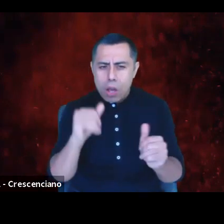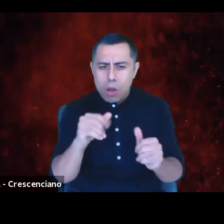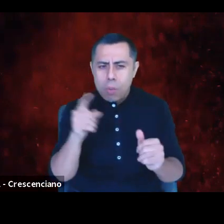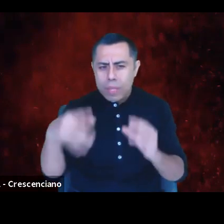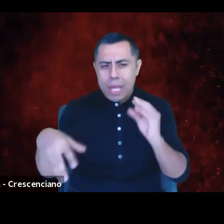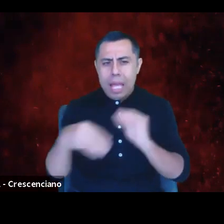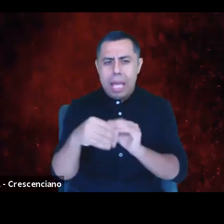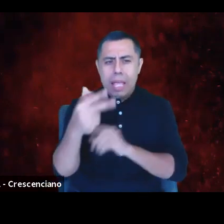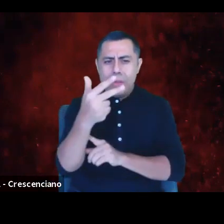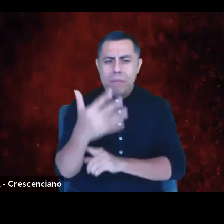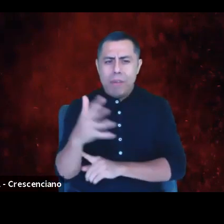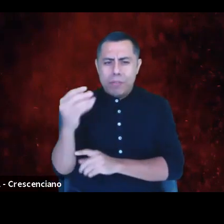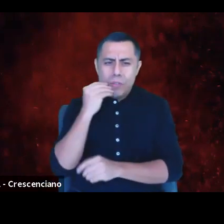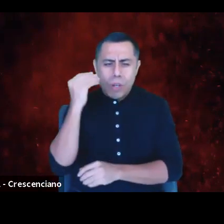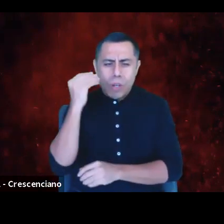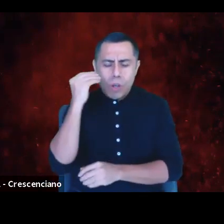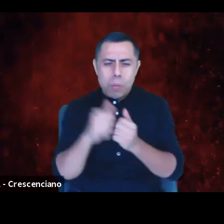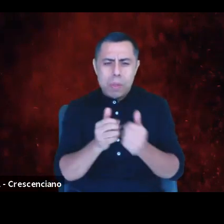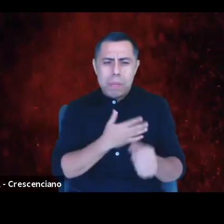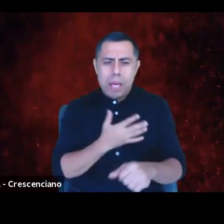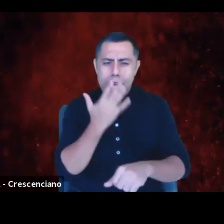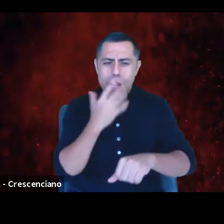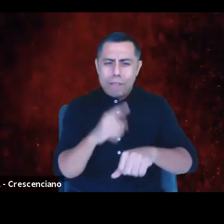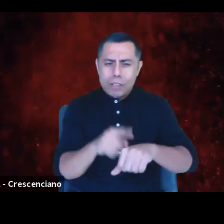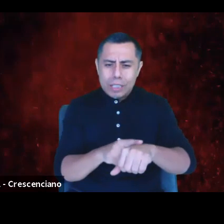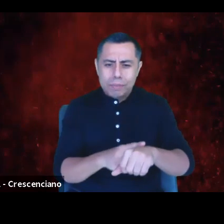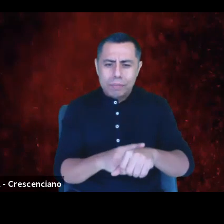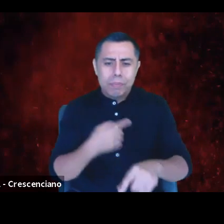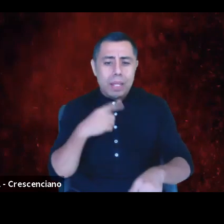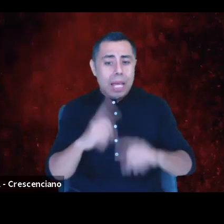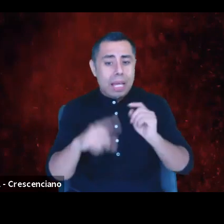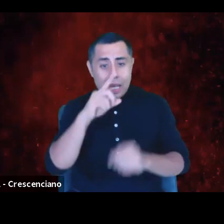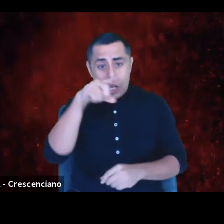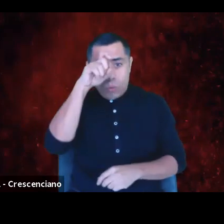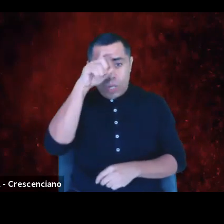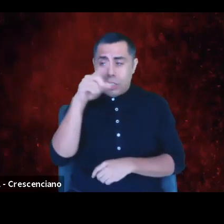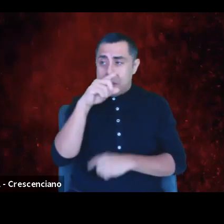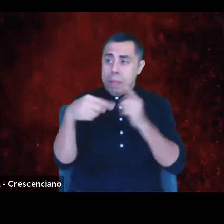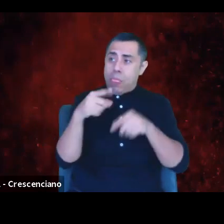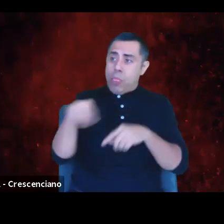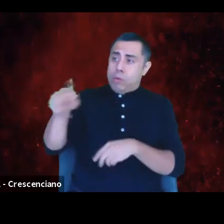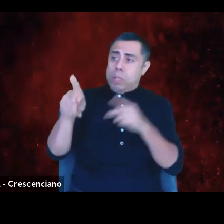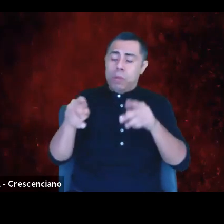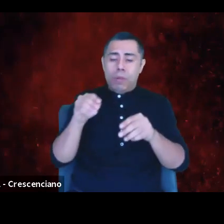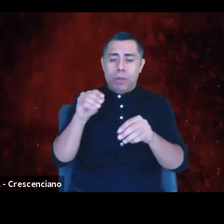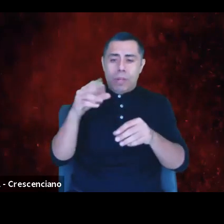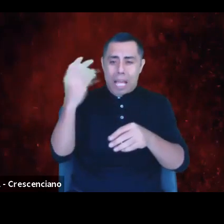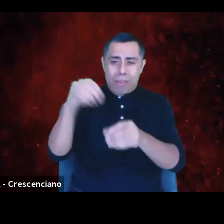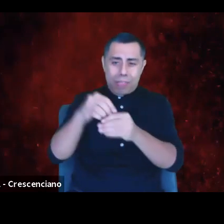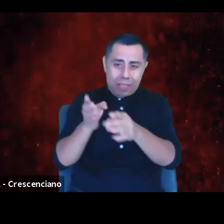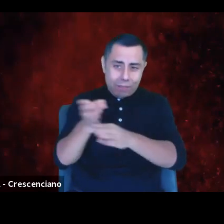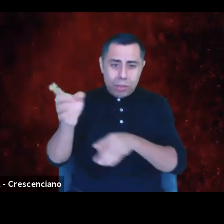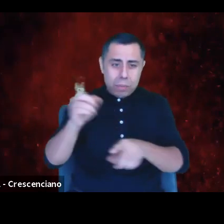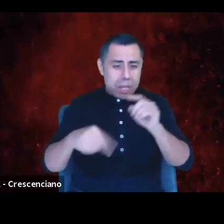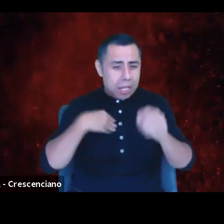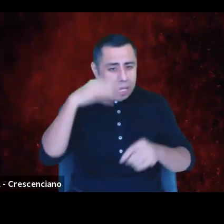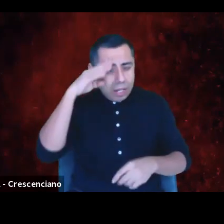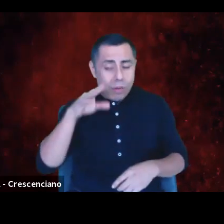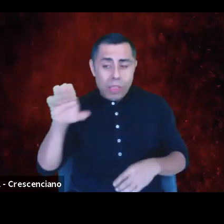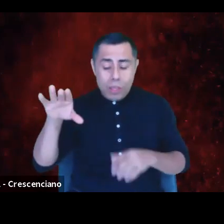I can't answer those questions for the field, but I know that our actions will reveal the truth. I know that because the people who have charted the path